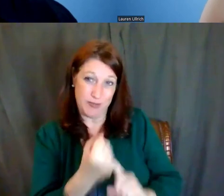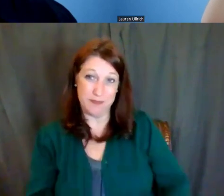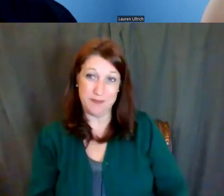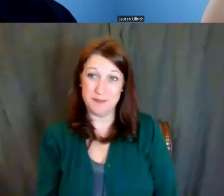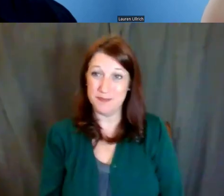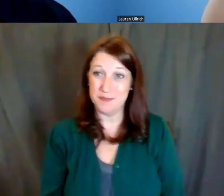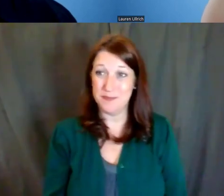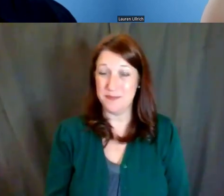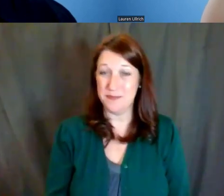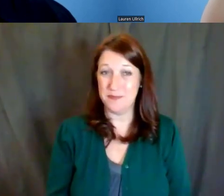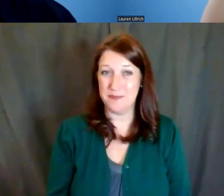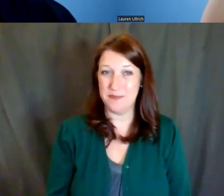So we can wrap it up there.